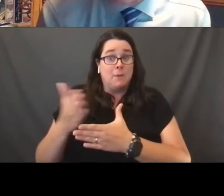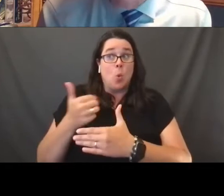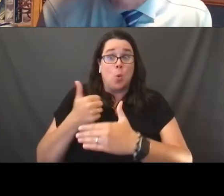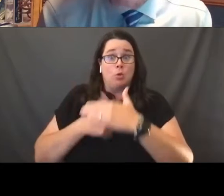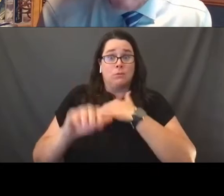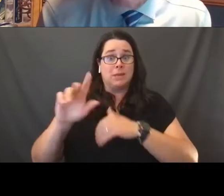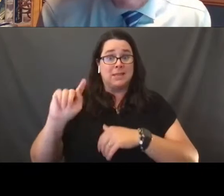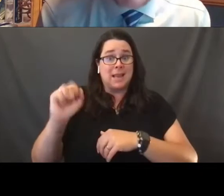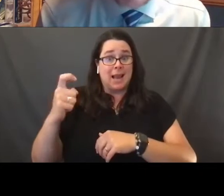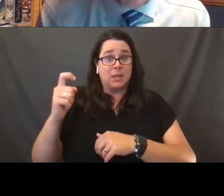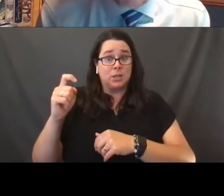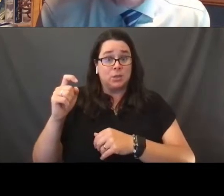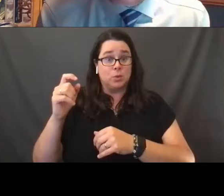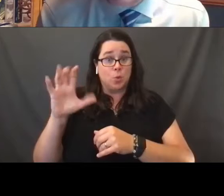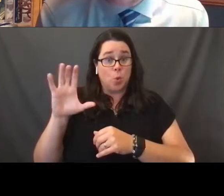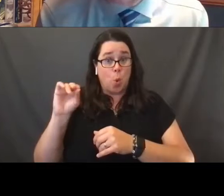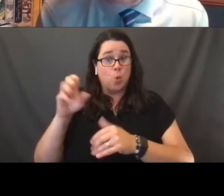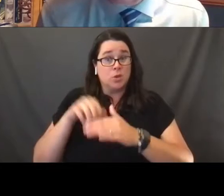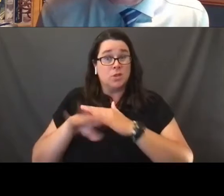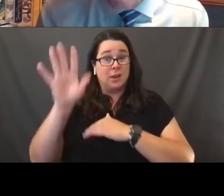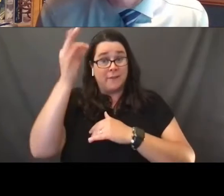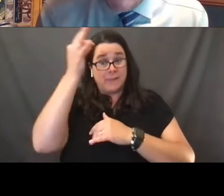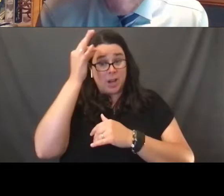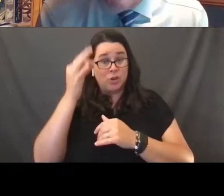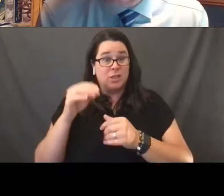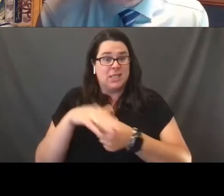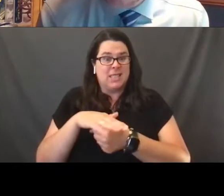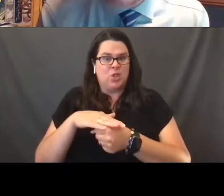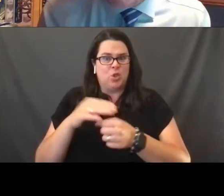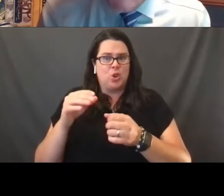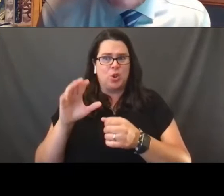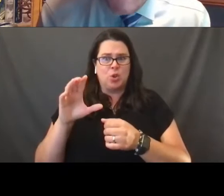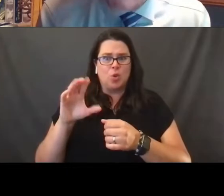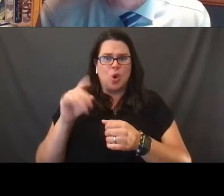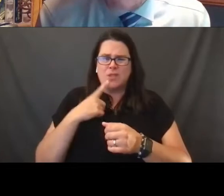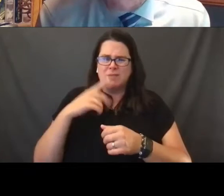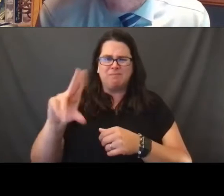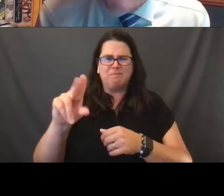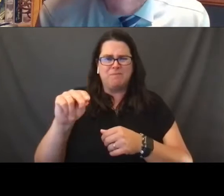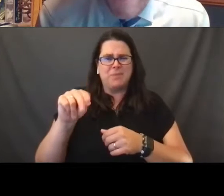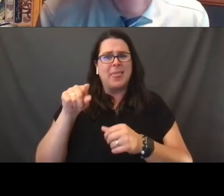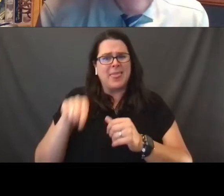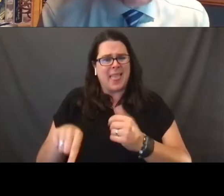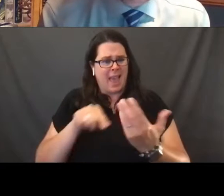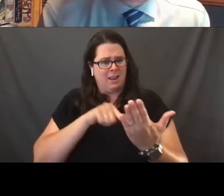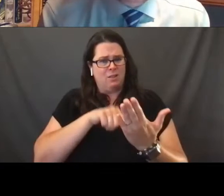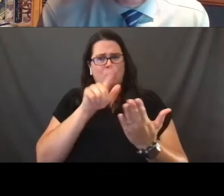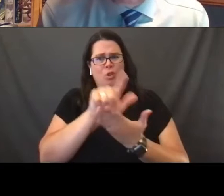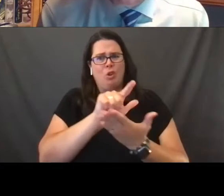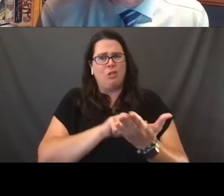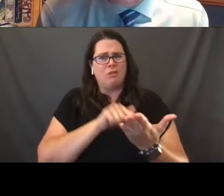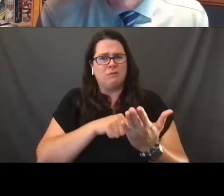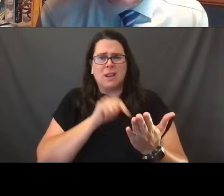She went into court, in the federal district court and said, you know what, this is wrong. I think DOMA is unconstitutional. I think this should be reversed.